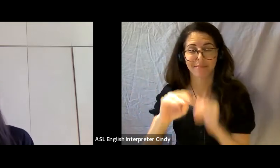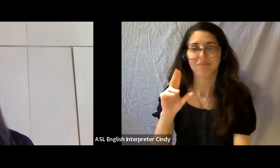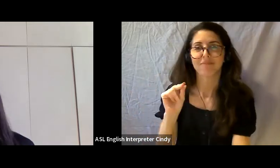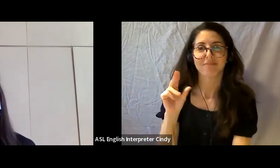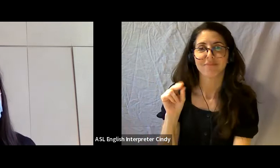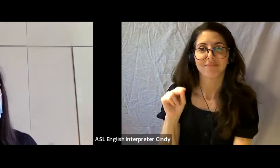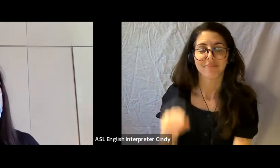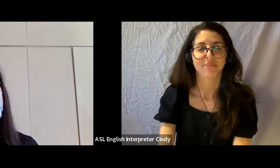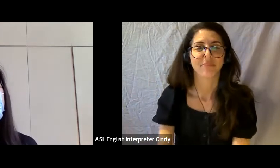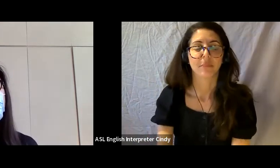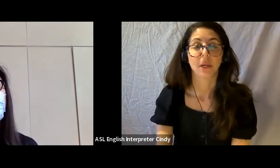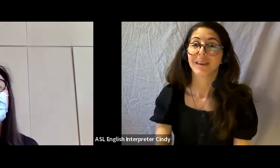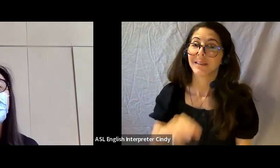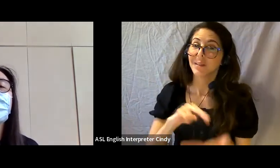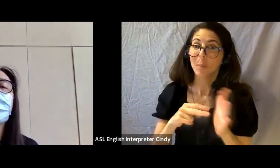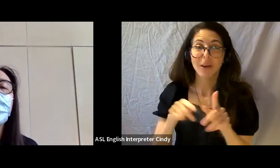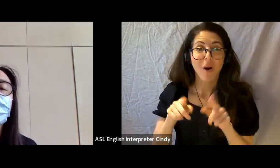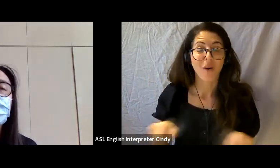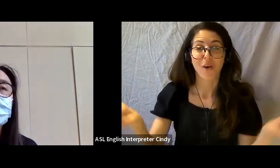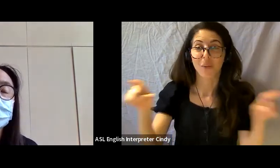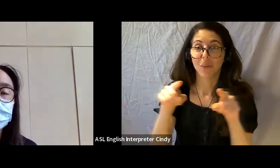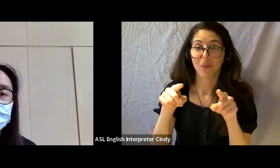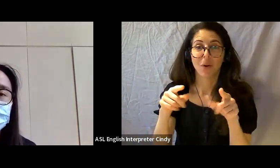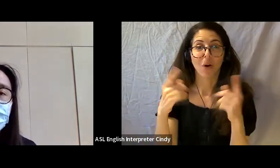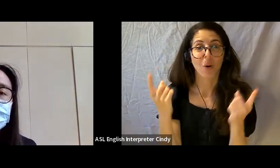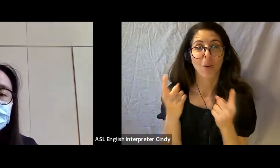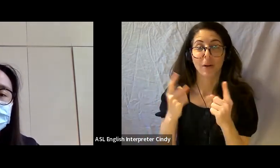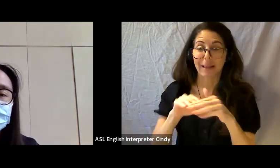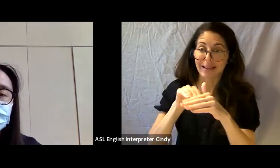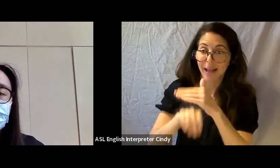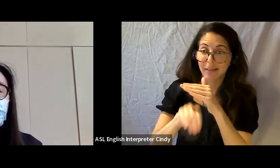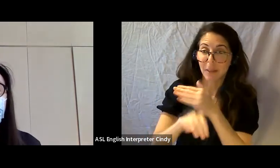And so essentially that means we're always building off our accessibility practices here